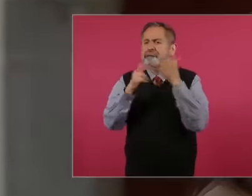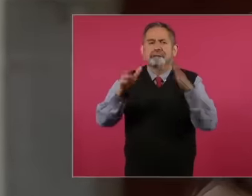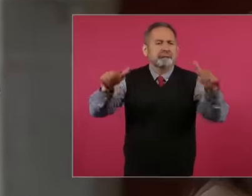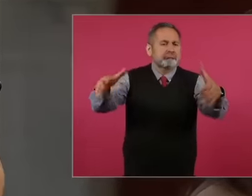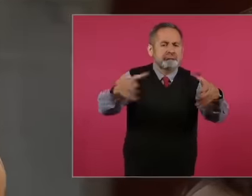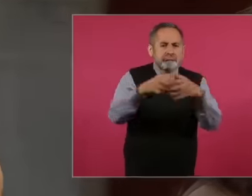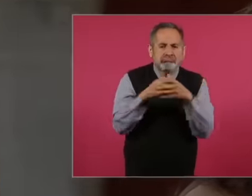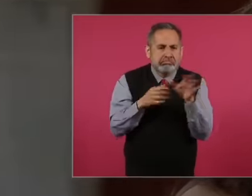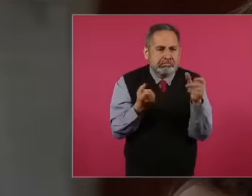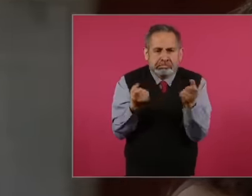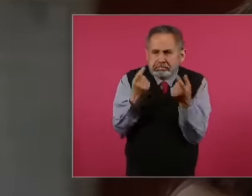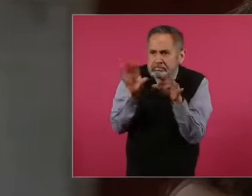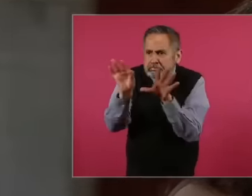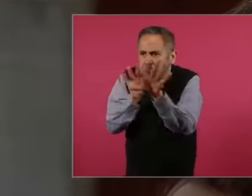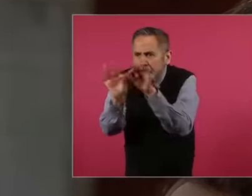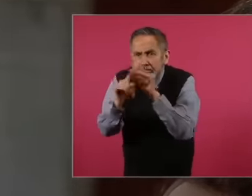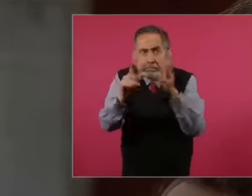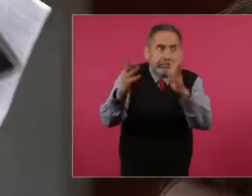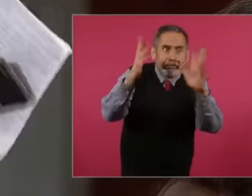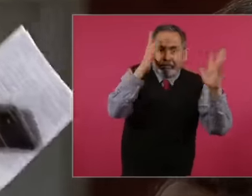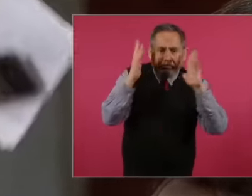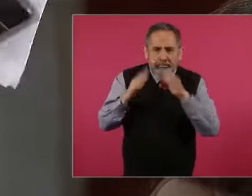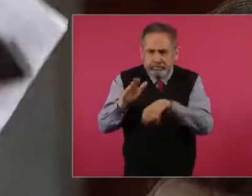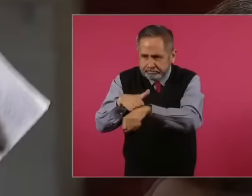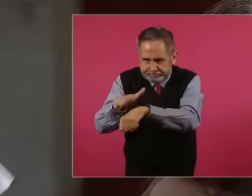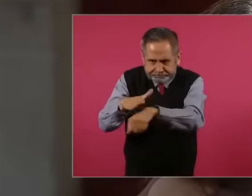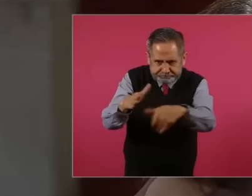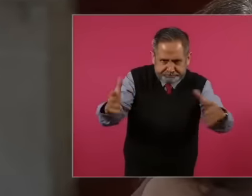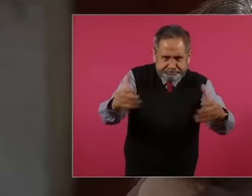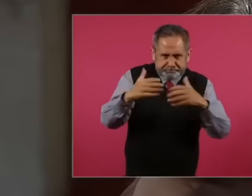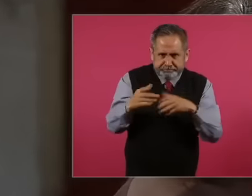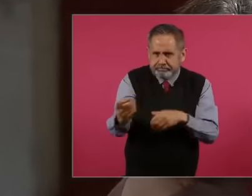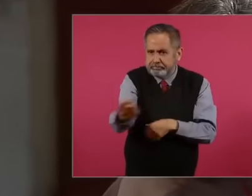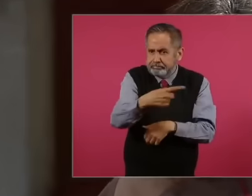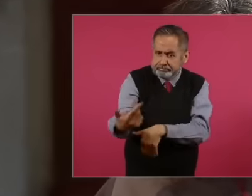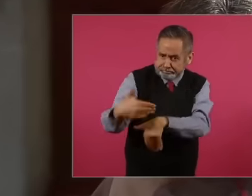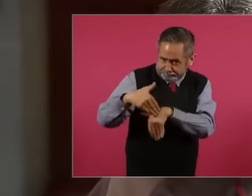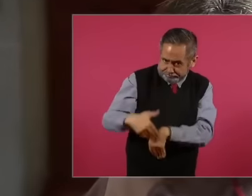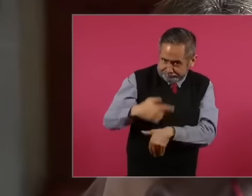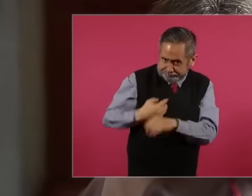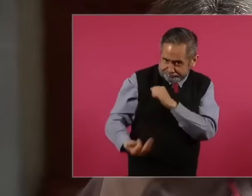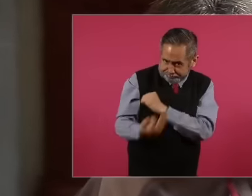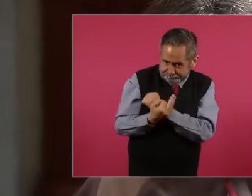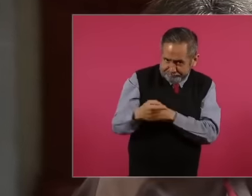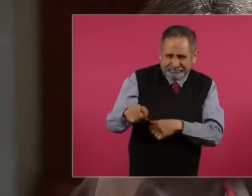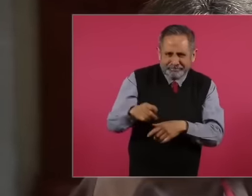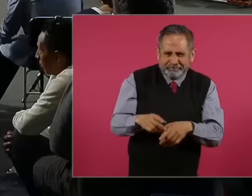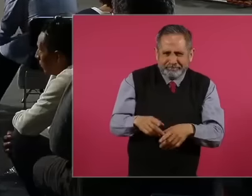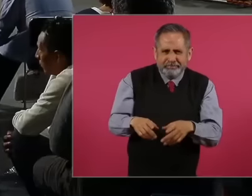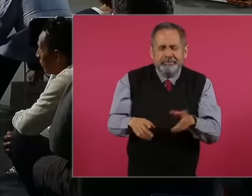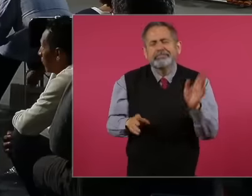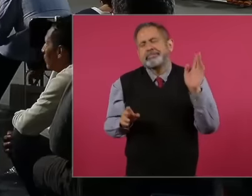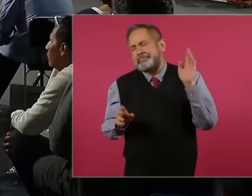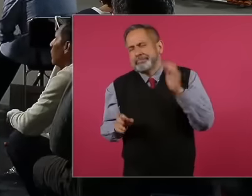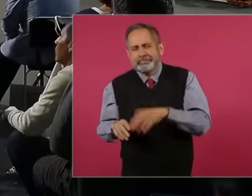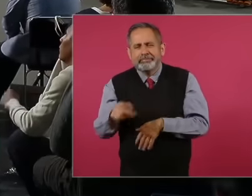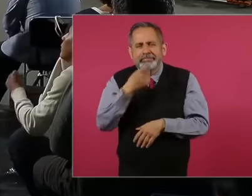entourage here because the he wants them he wants them Well what they said they were going to do is something else Because